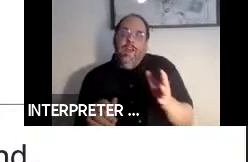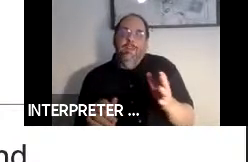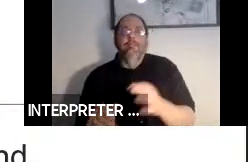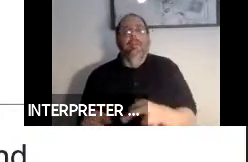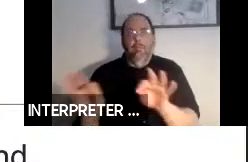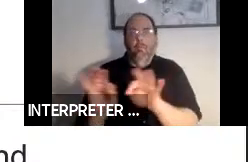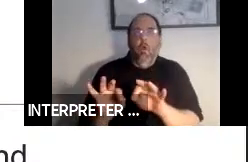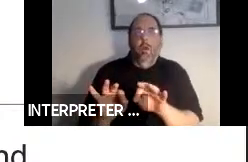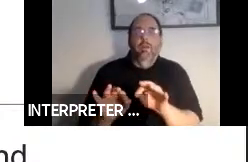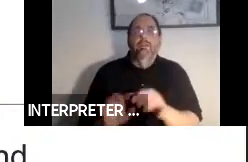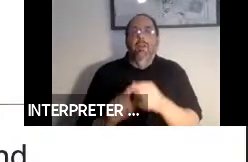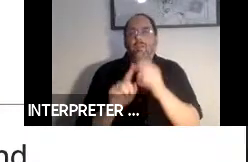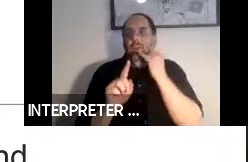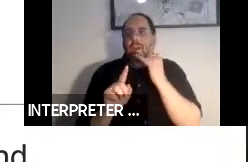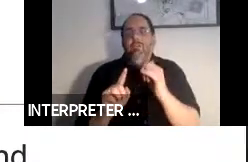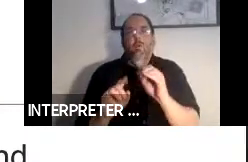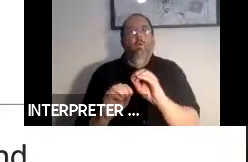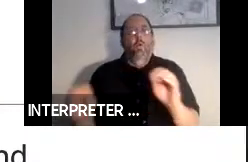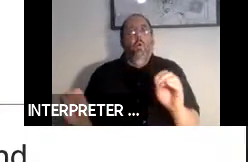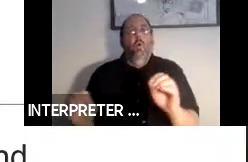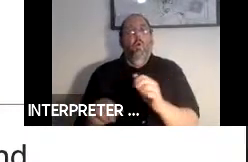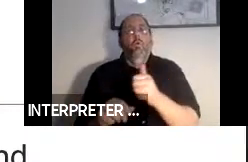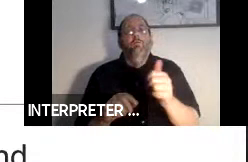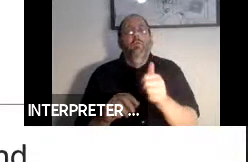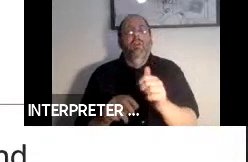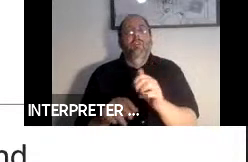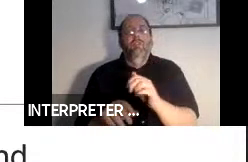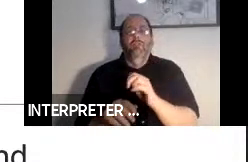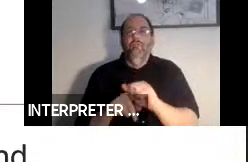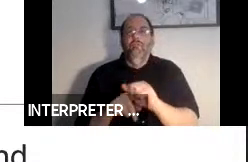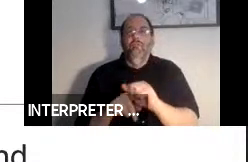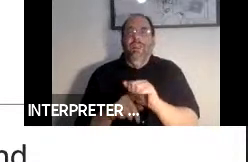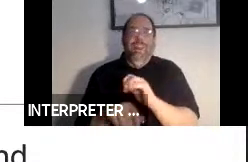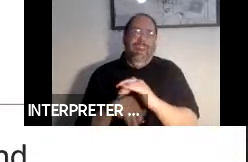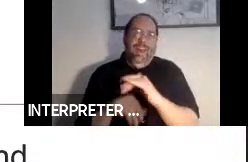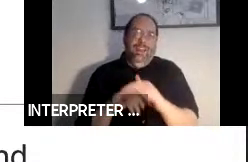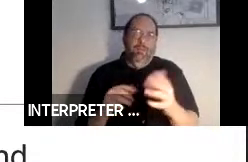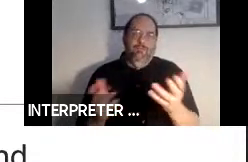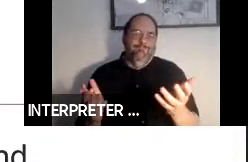transportation training available from any sort of constituent support service.